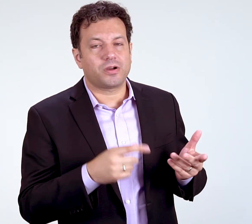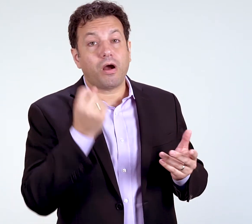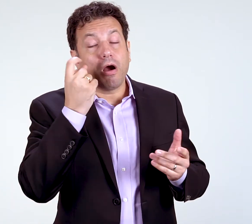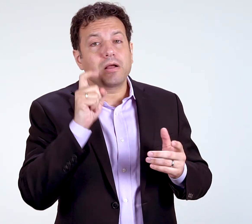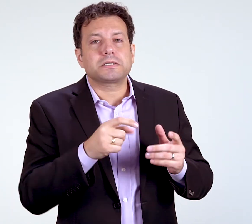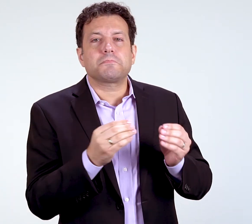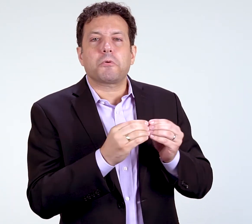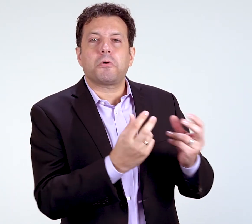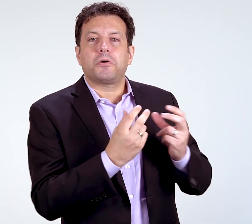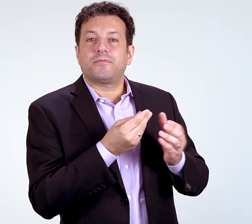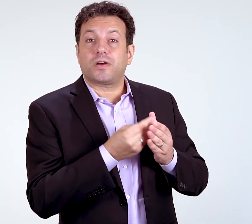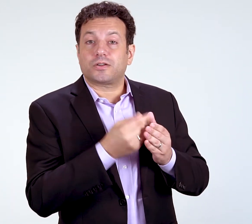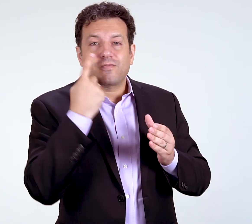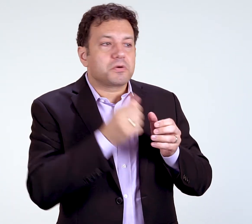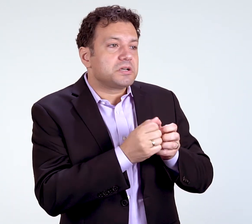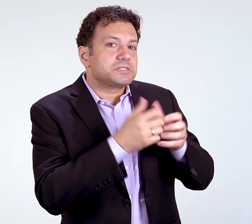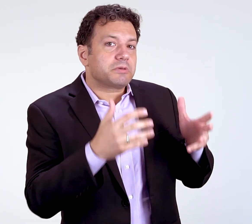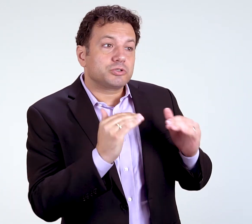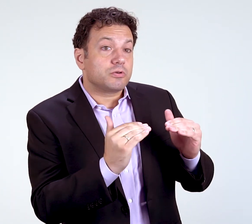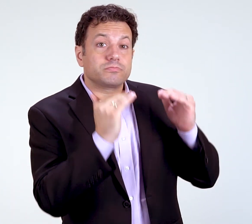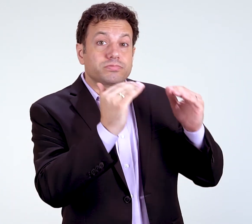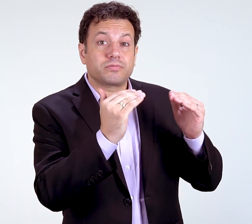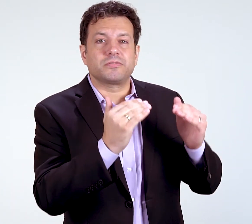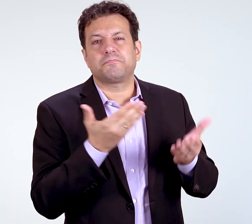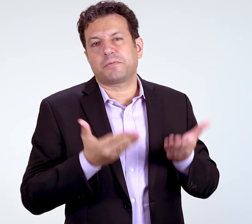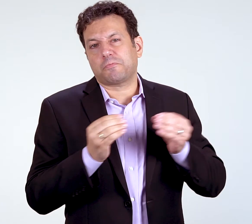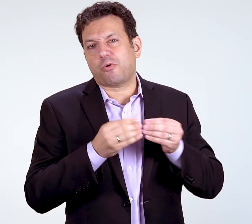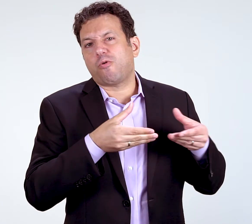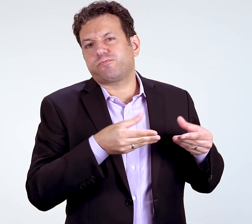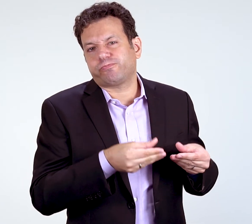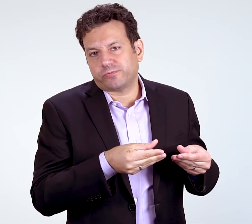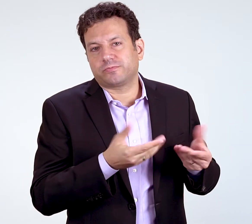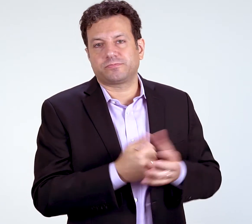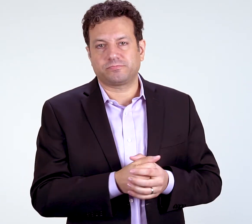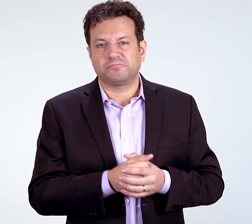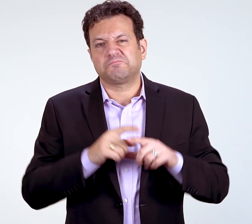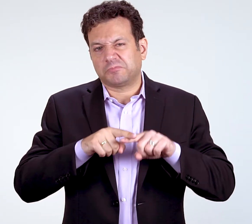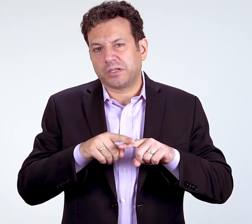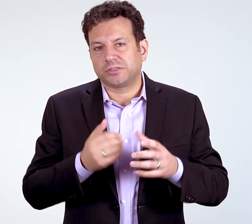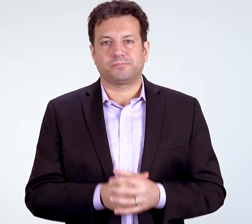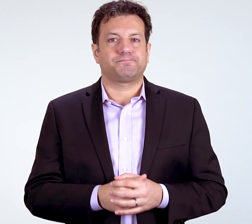but might need money for an expansion or to upscale. That might reduce the number of pages. It all depends.